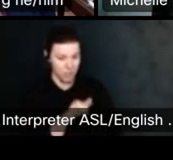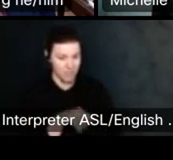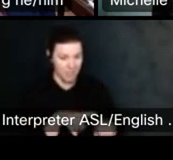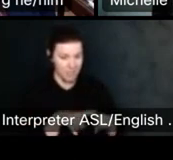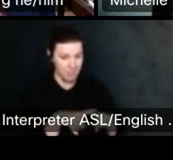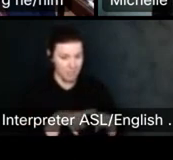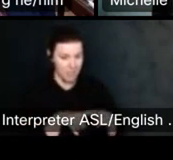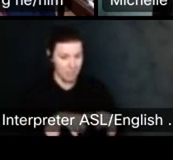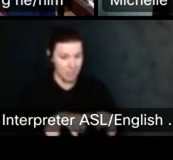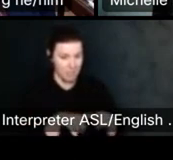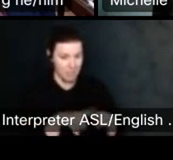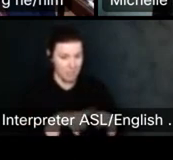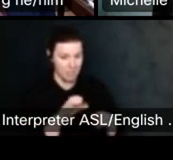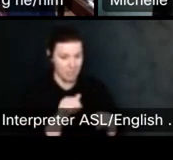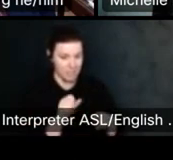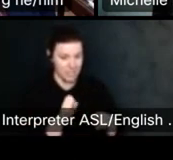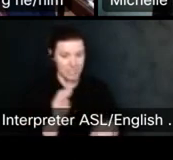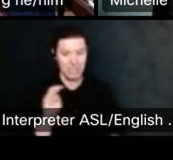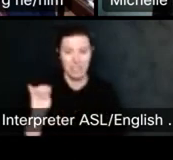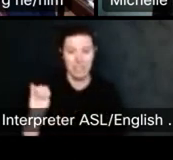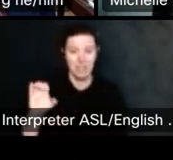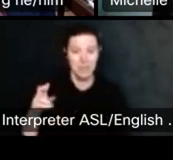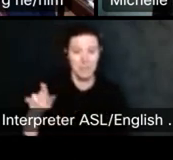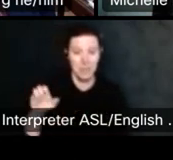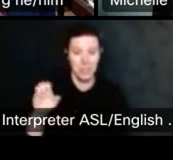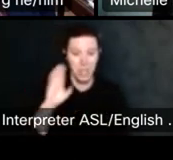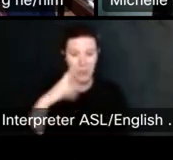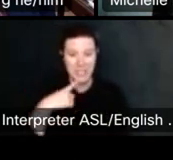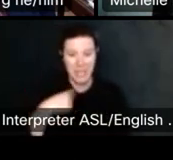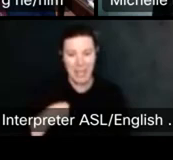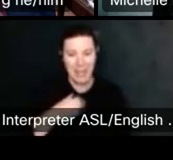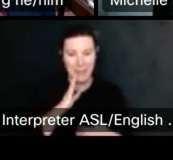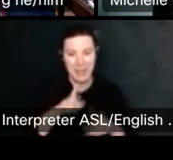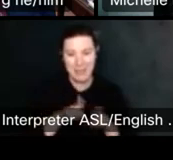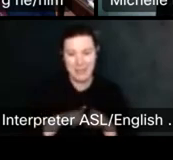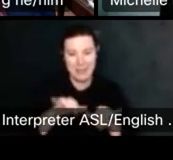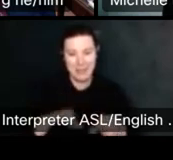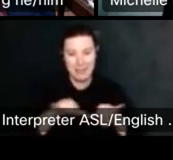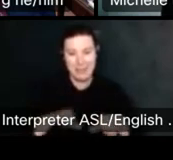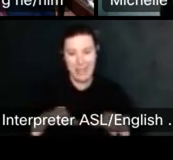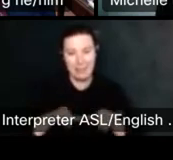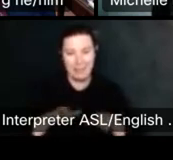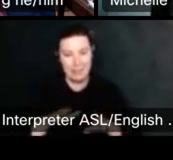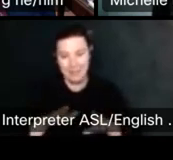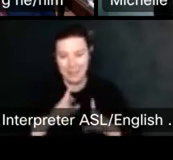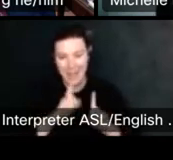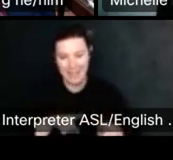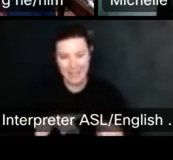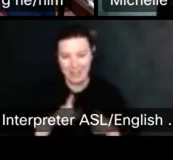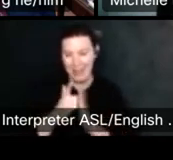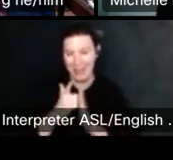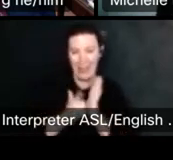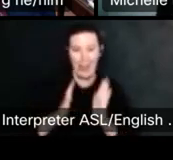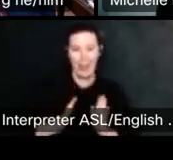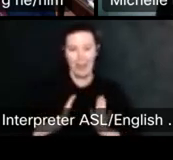So, I'm going to default to my usual loyally answer, which is it depends. Um.